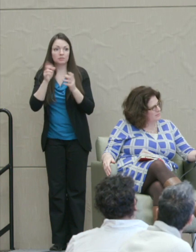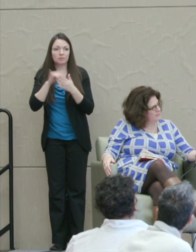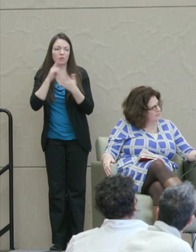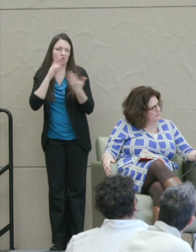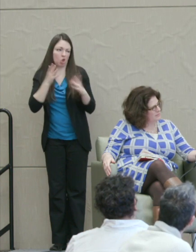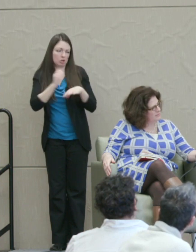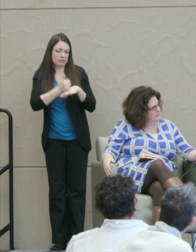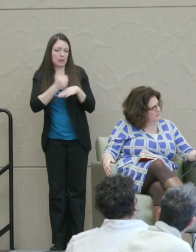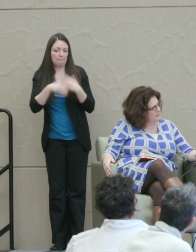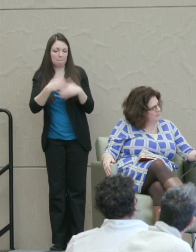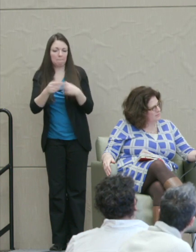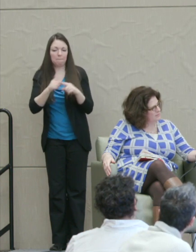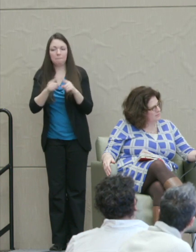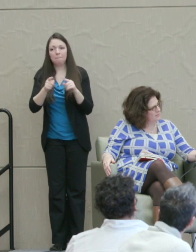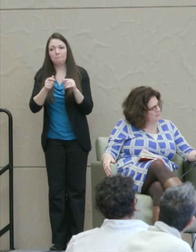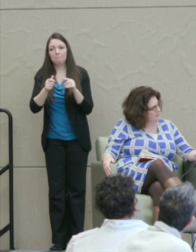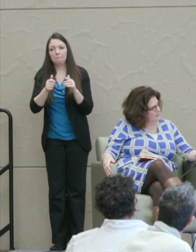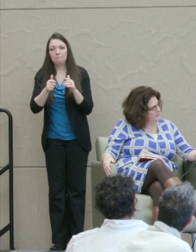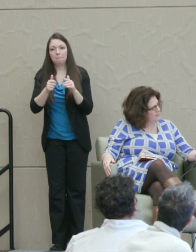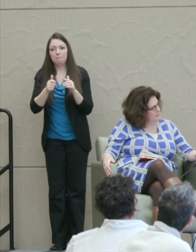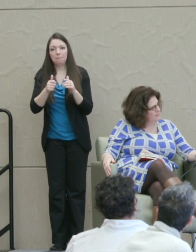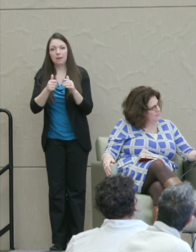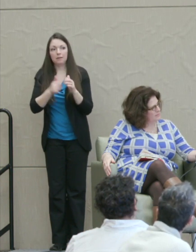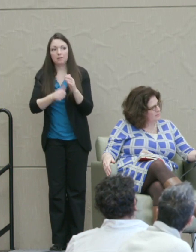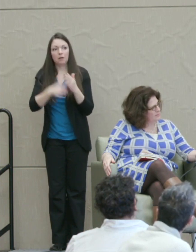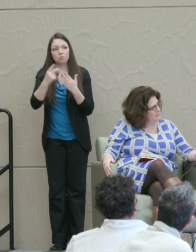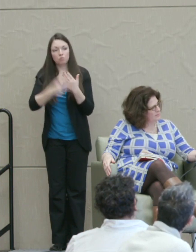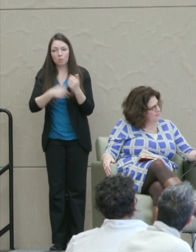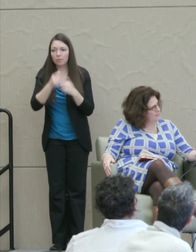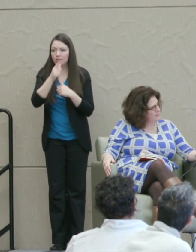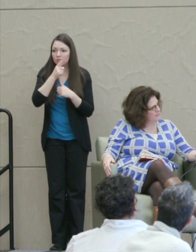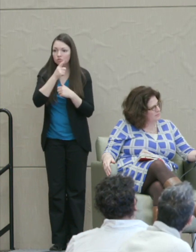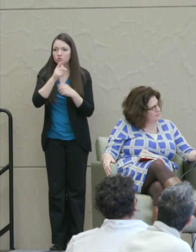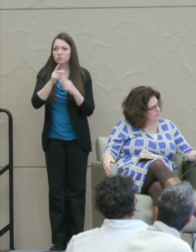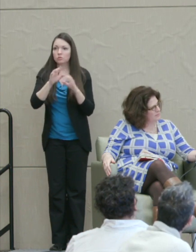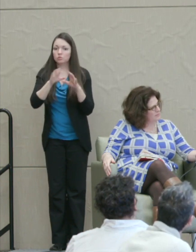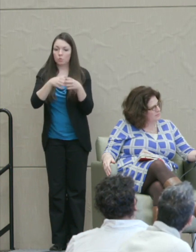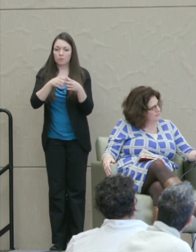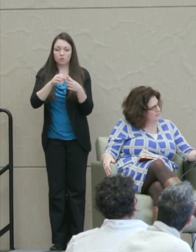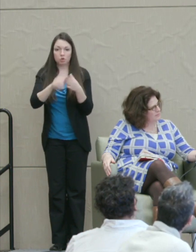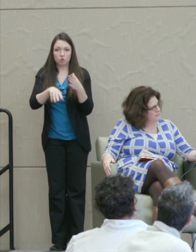But under, right, this program of lunches where students, these are law students with